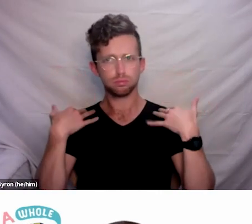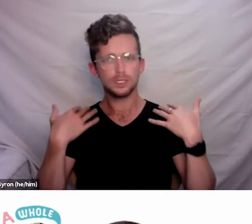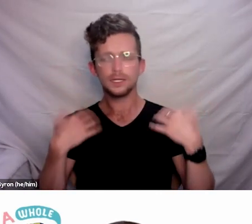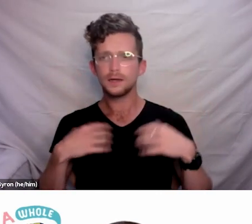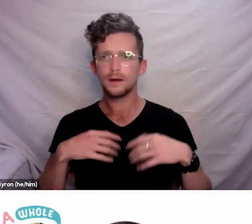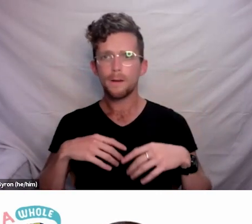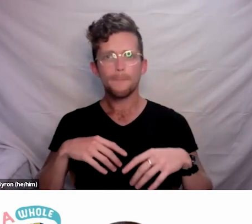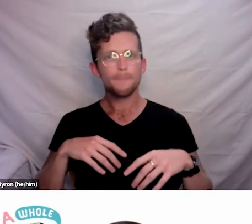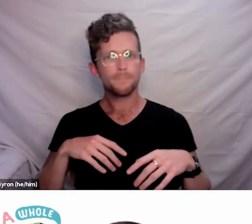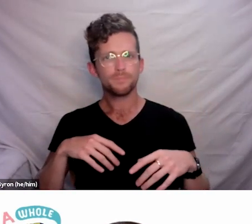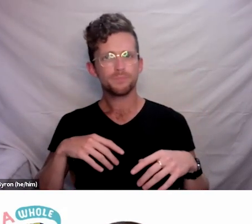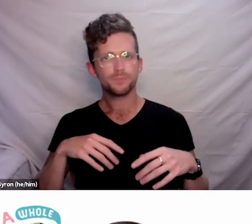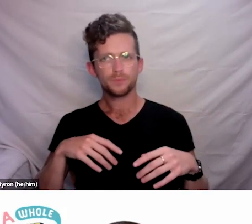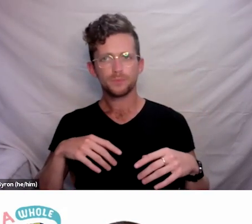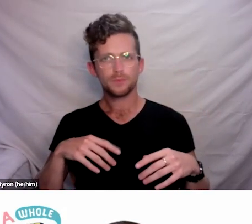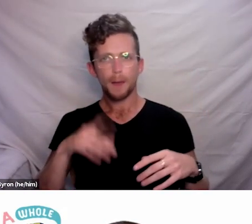input from anyone and everyone.